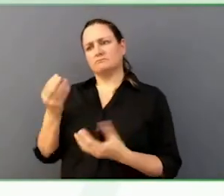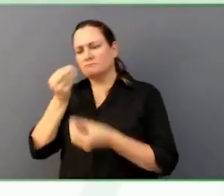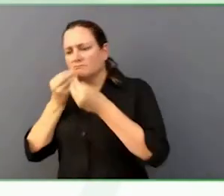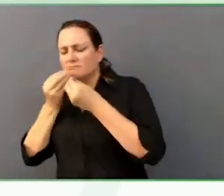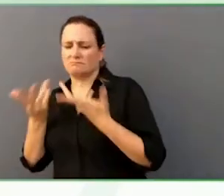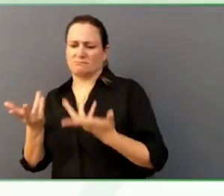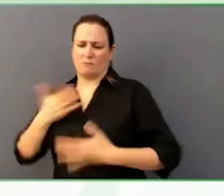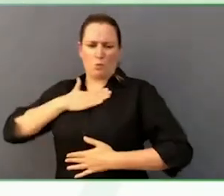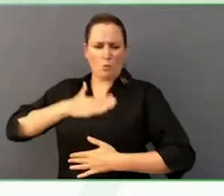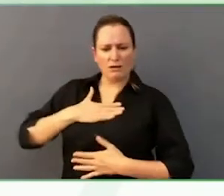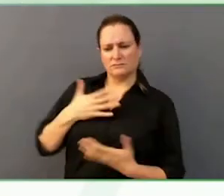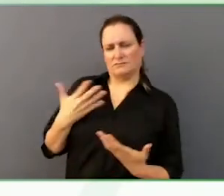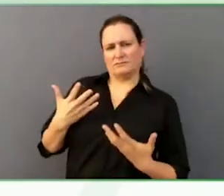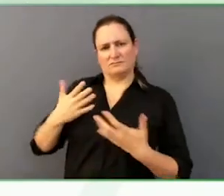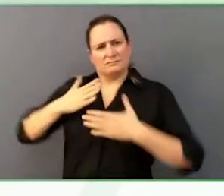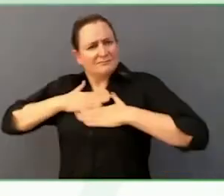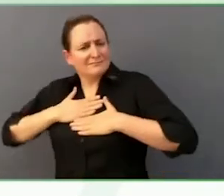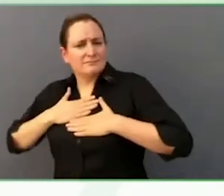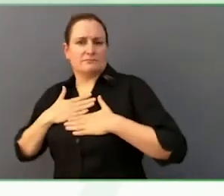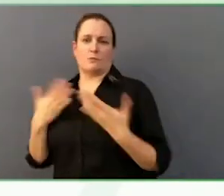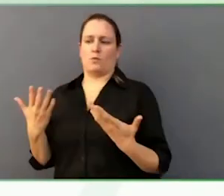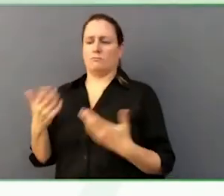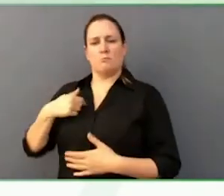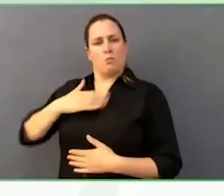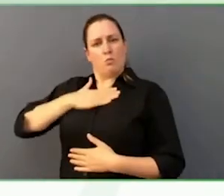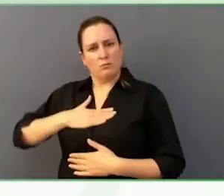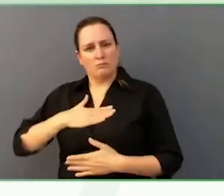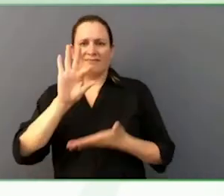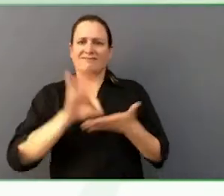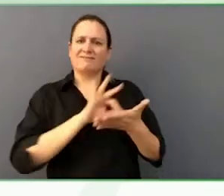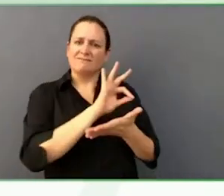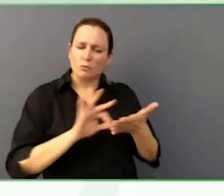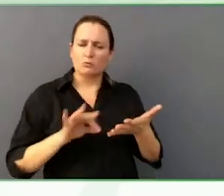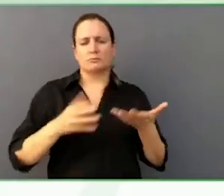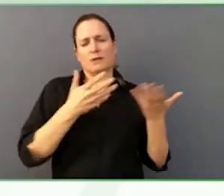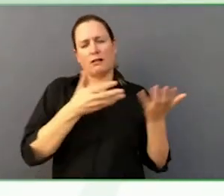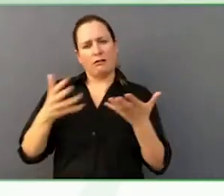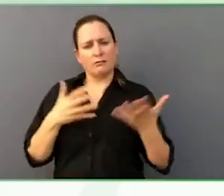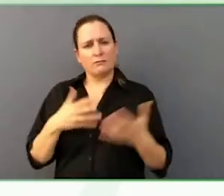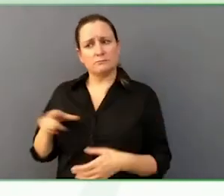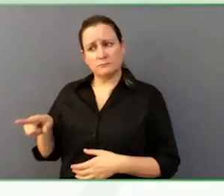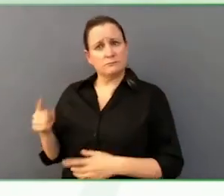I can begin by speaking about Nicholas's communication.